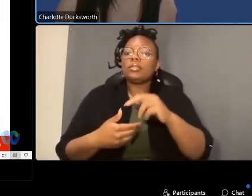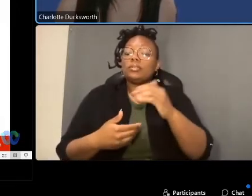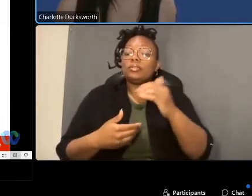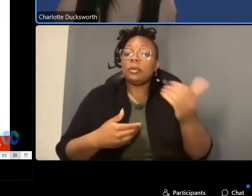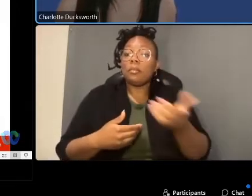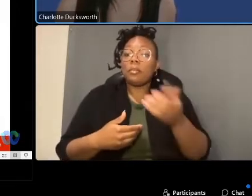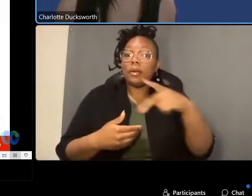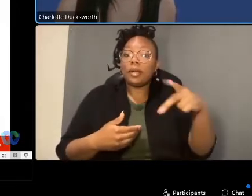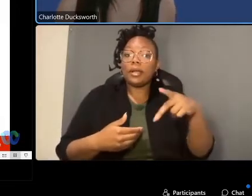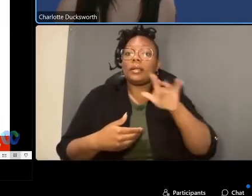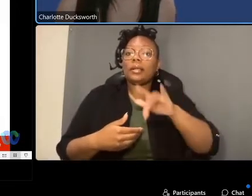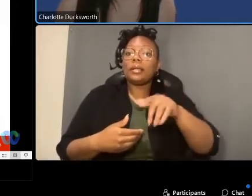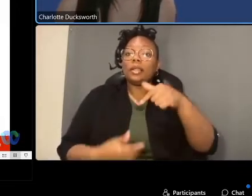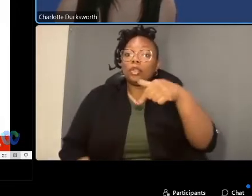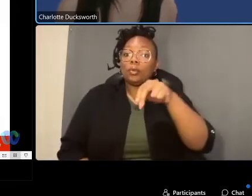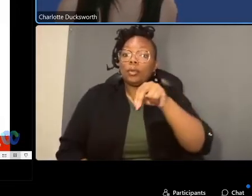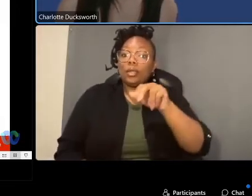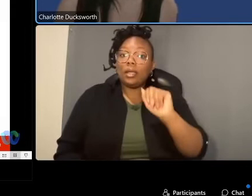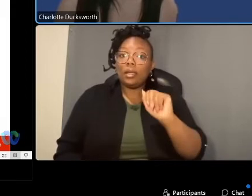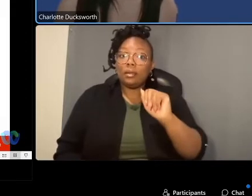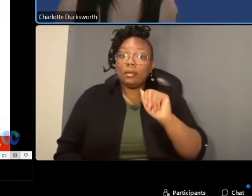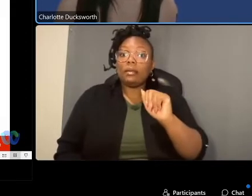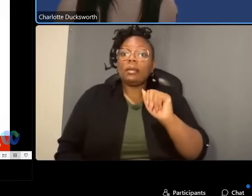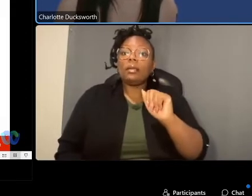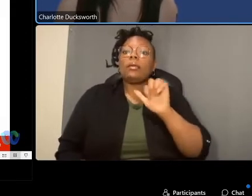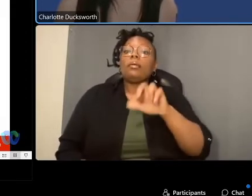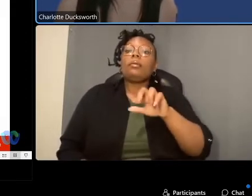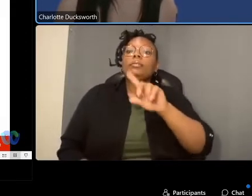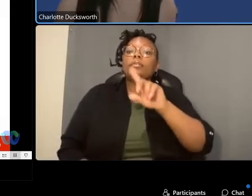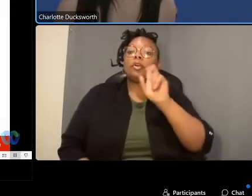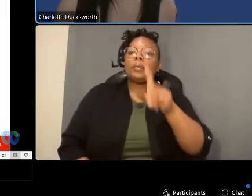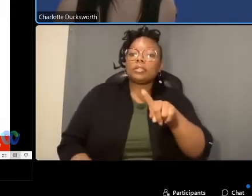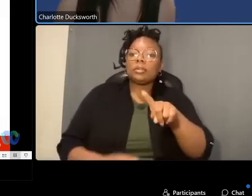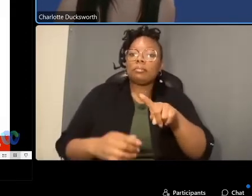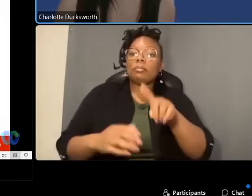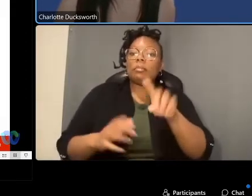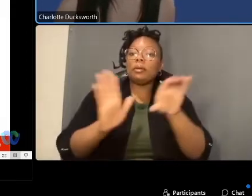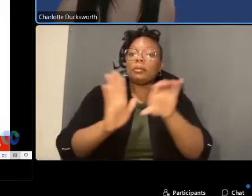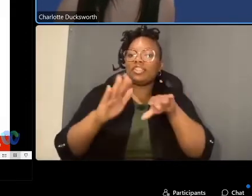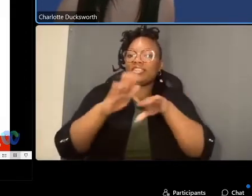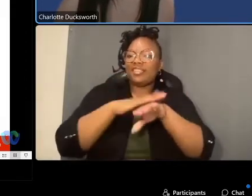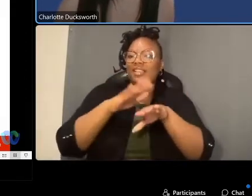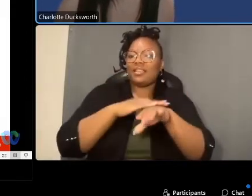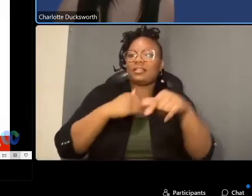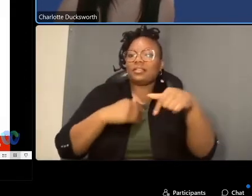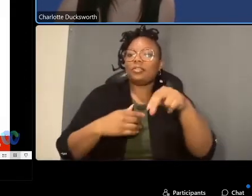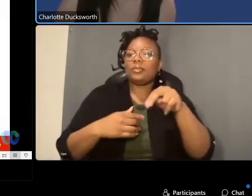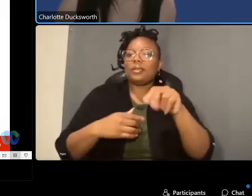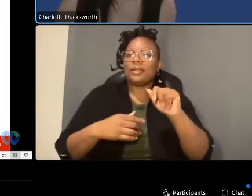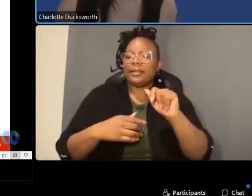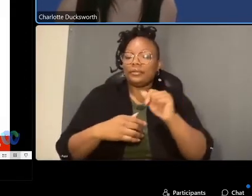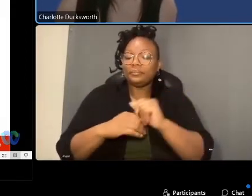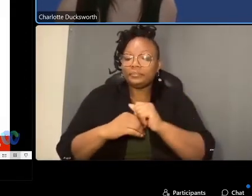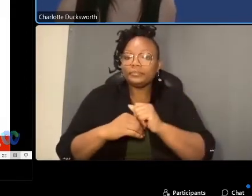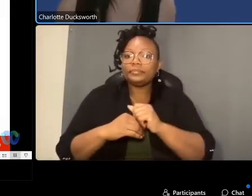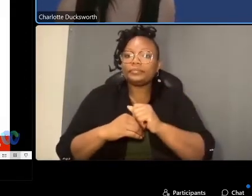click the q a or question mark icon to access the q a feature again for those